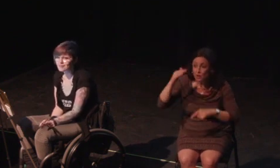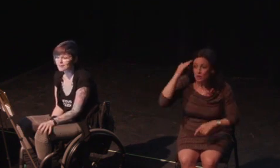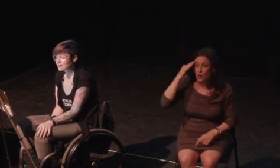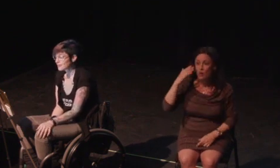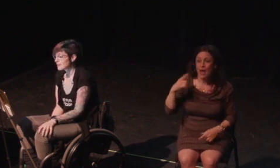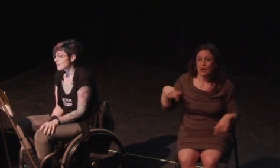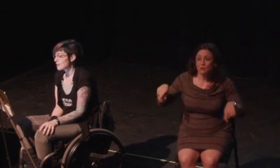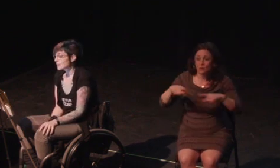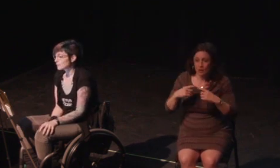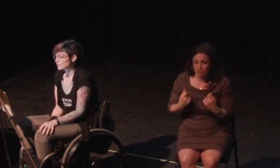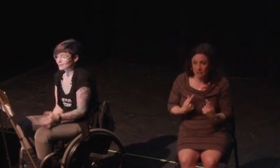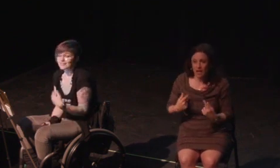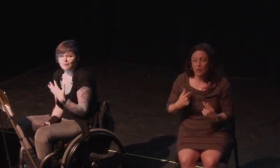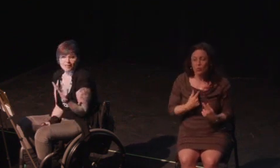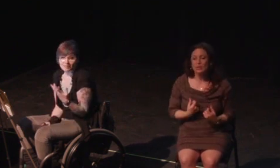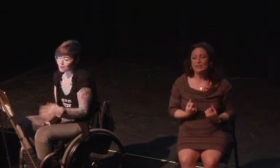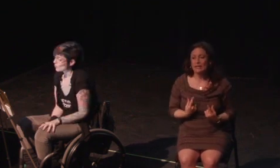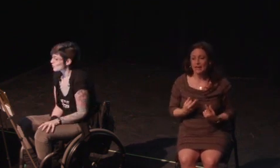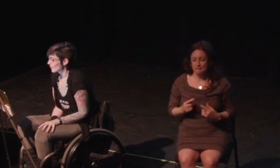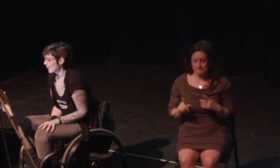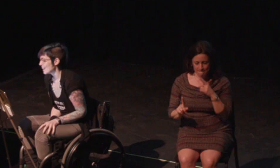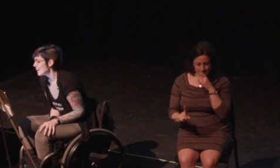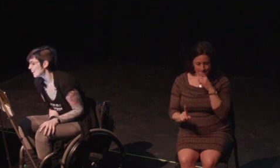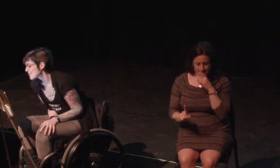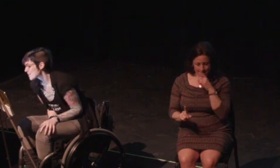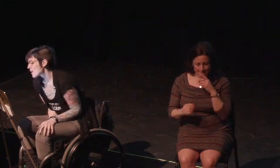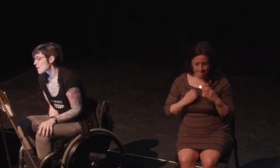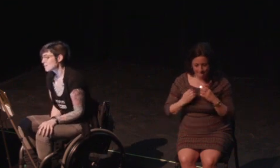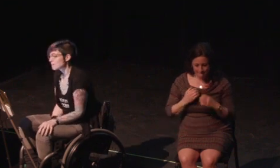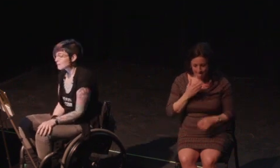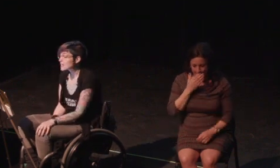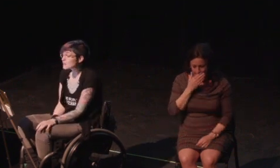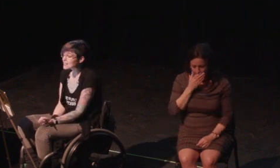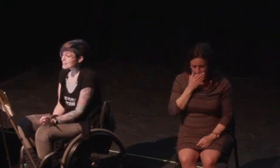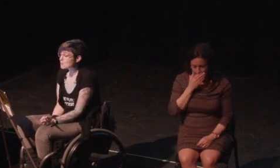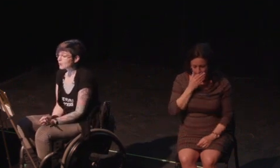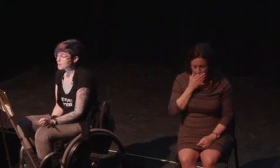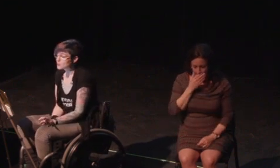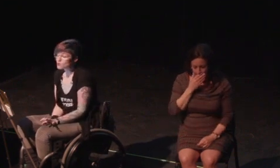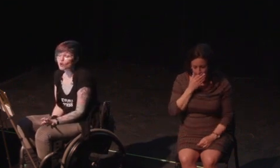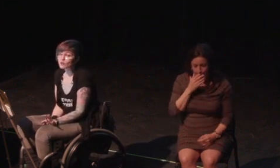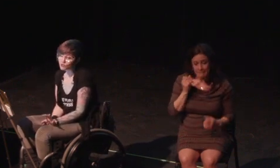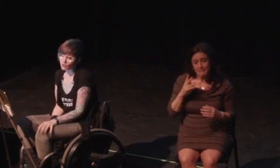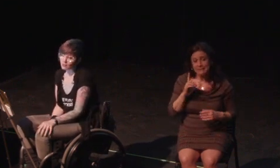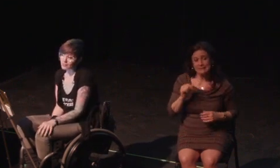why but what spurred me was meeting with a coalition of Microsoft's gaming for everyone last year.